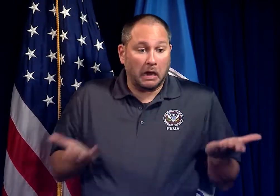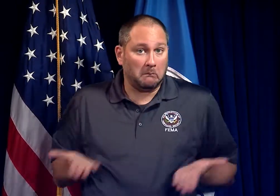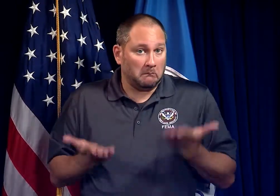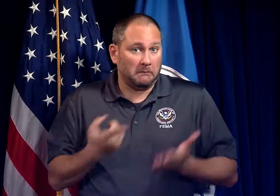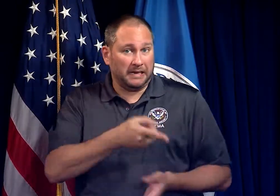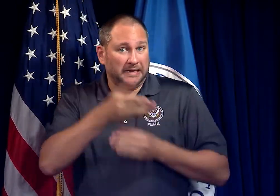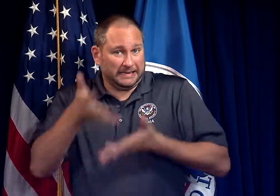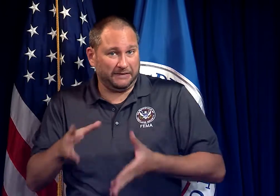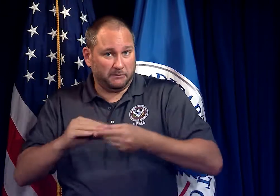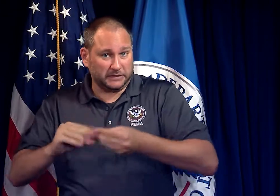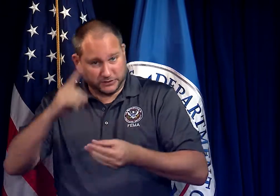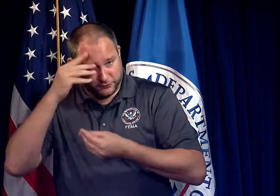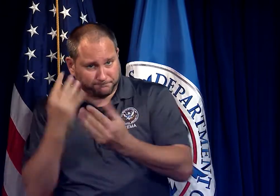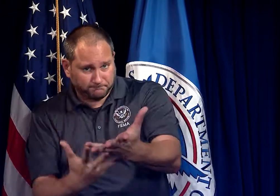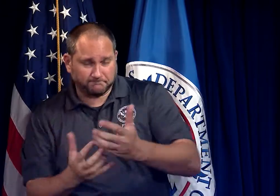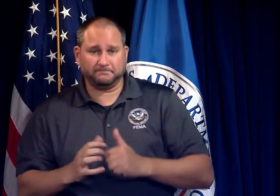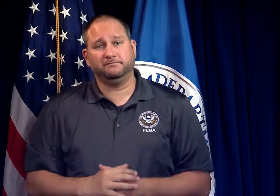and if they have a message for you there.